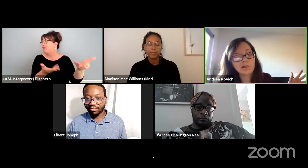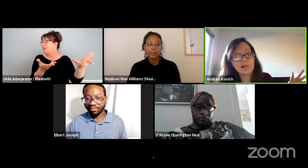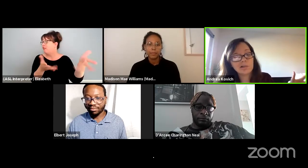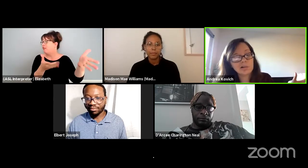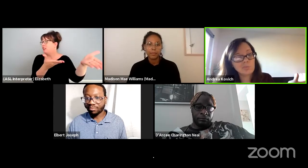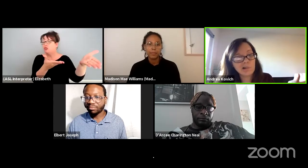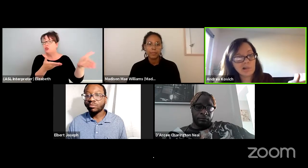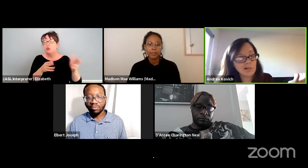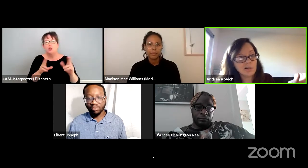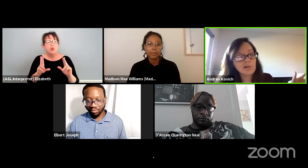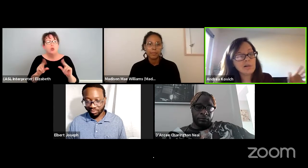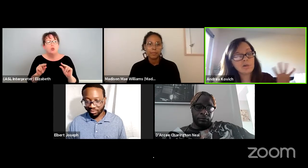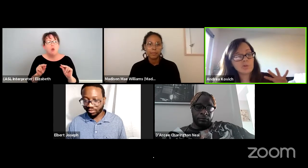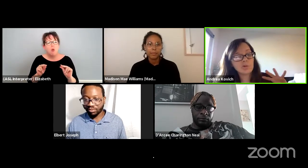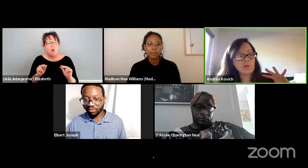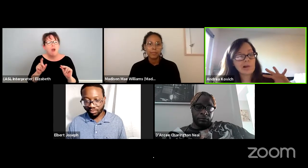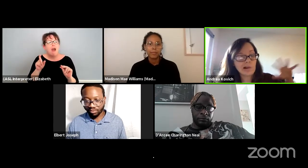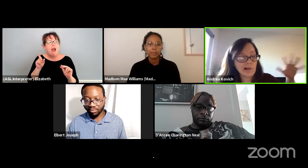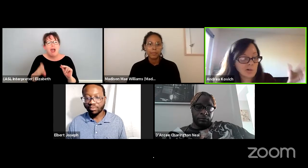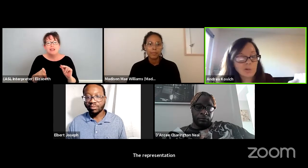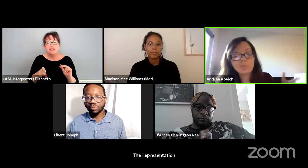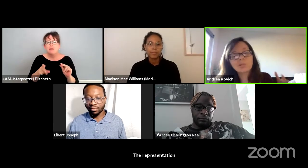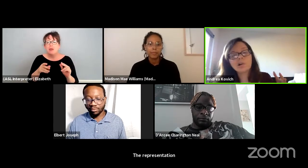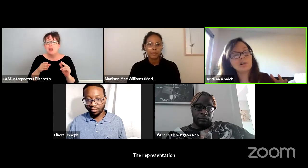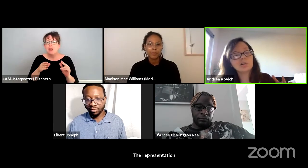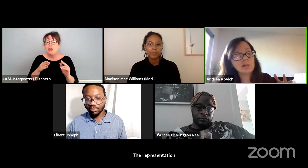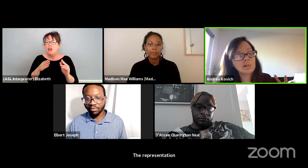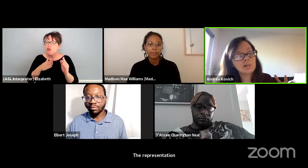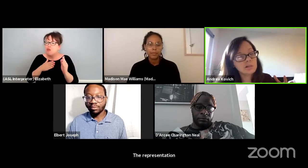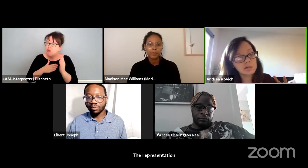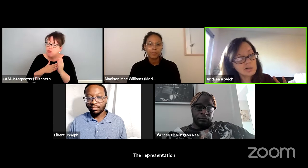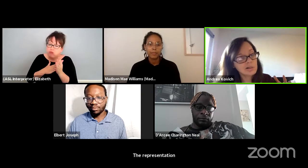It has to be through out the process.